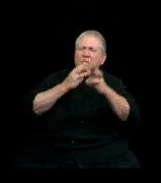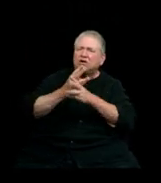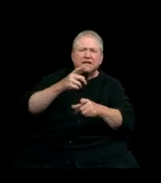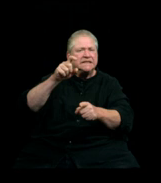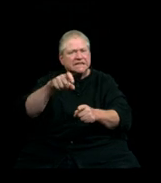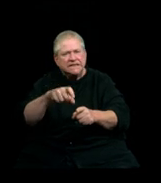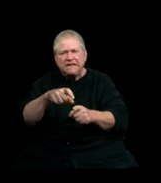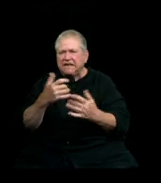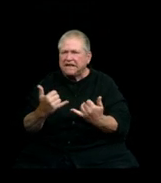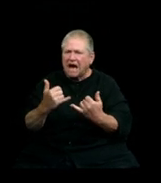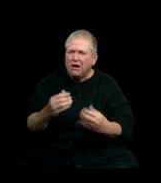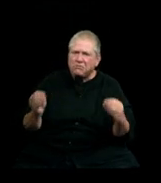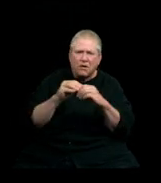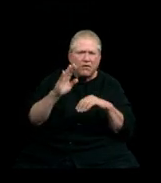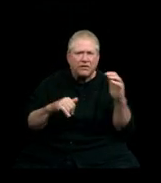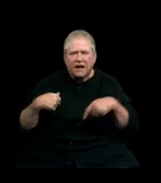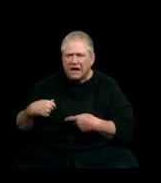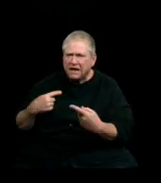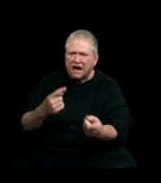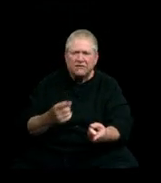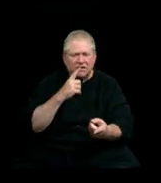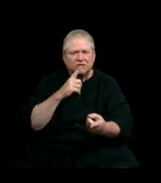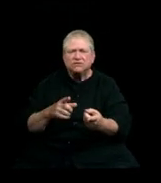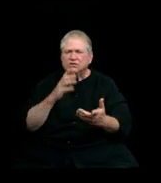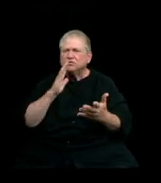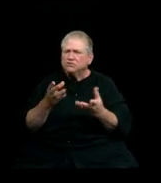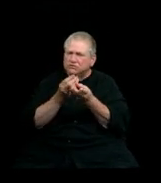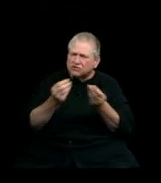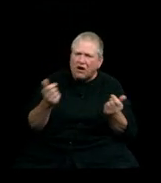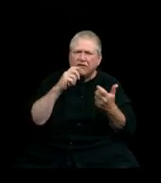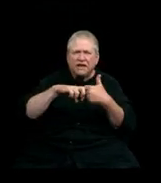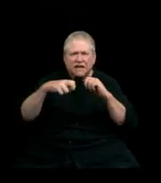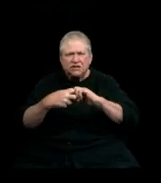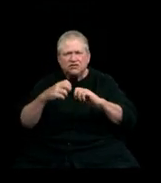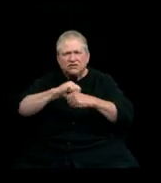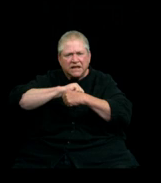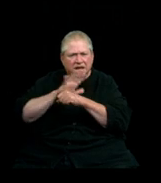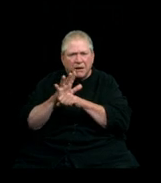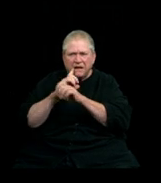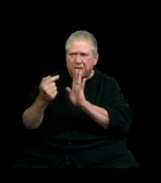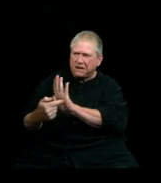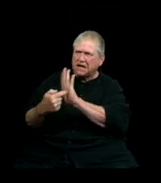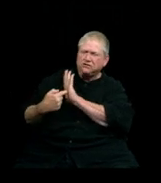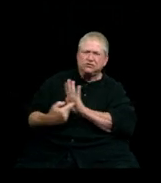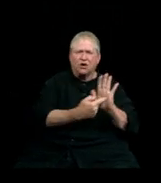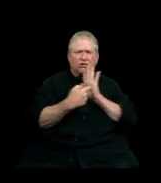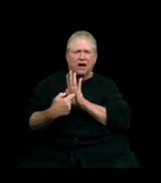to help reimagine and repair the issues this pandemic has exposed. There has never been a better time in living memory